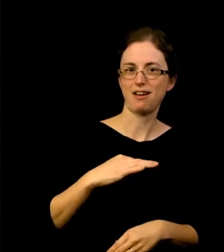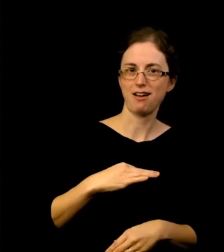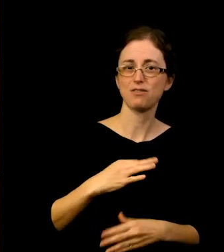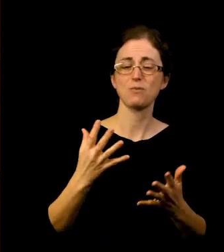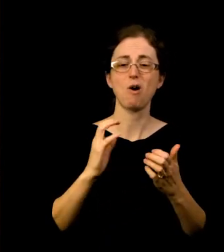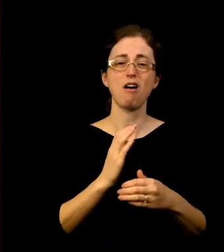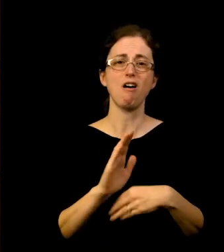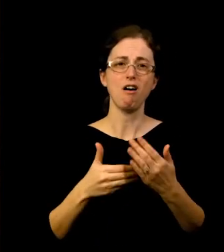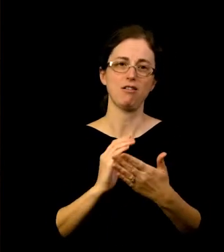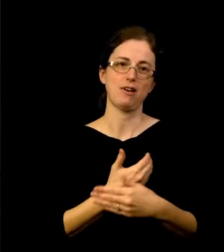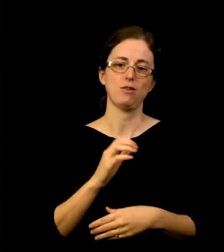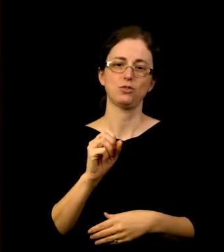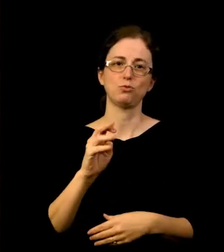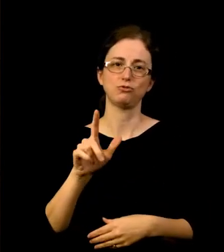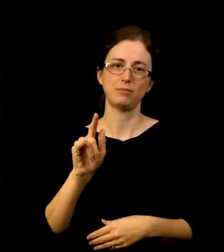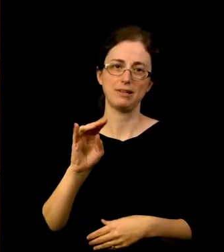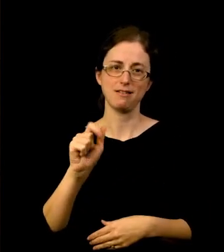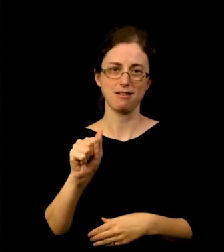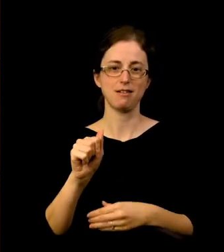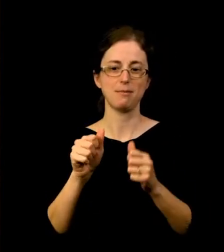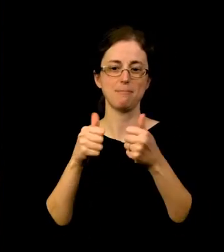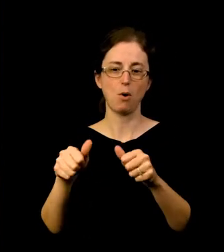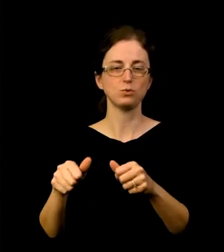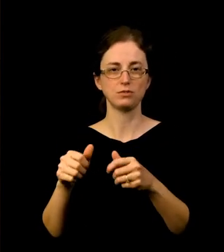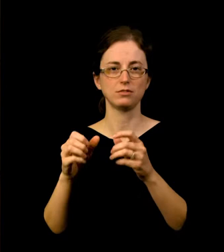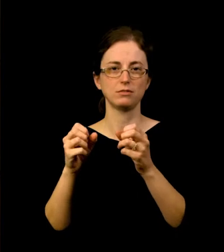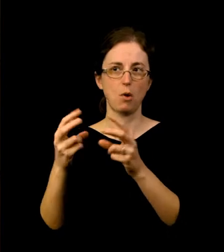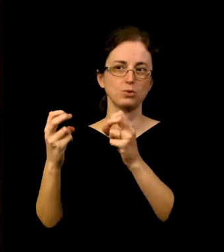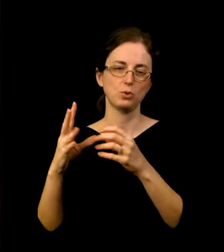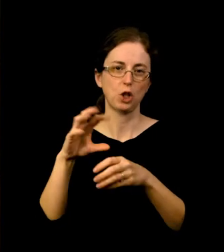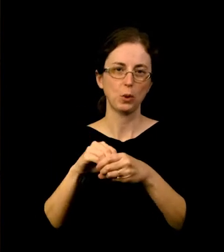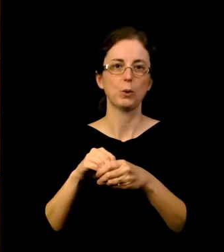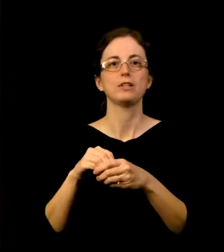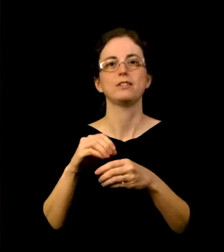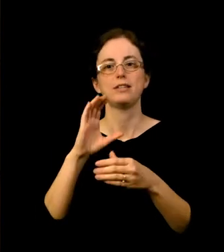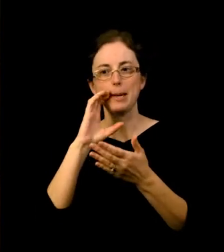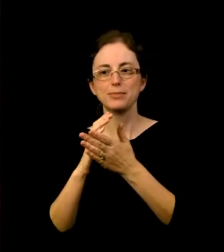include image descriptions and captions. For the first time, we are offering written image descriptions